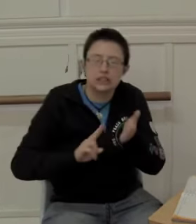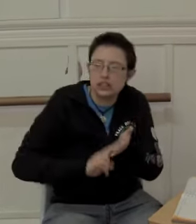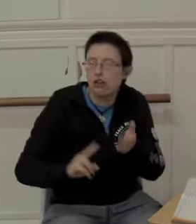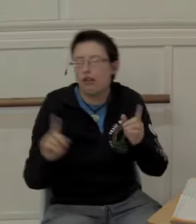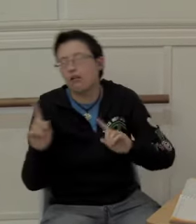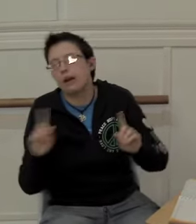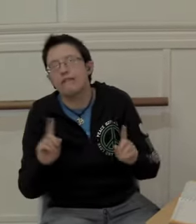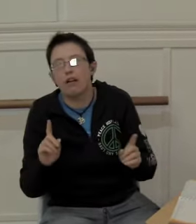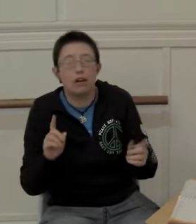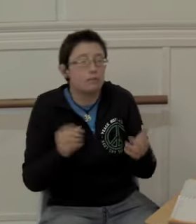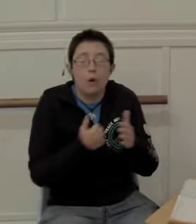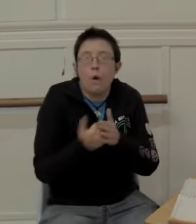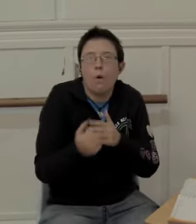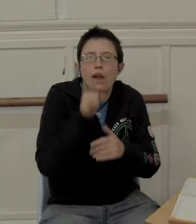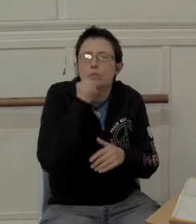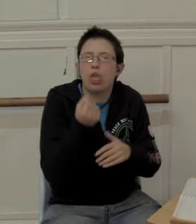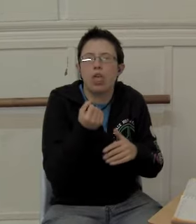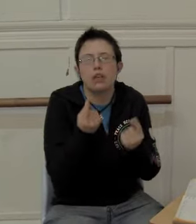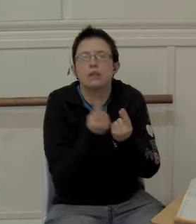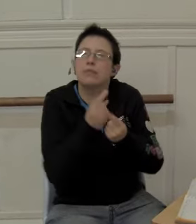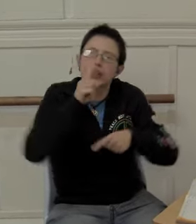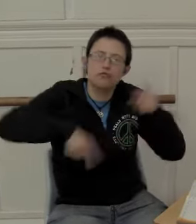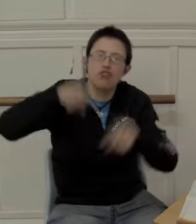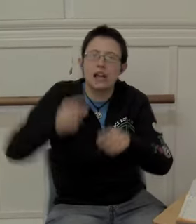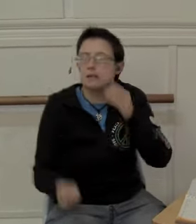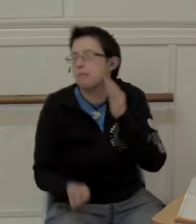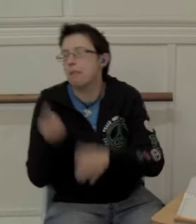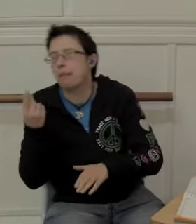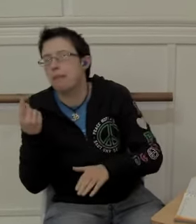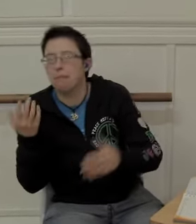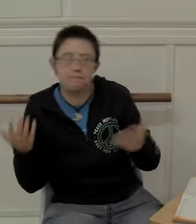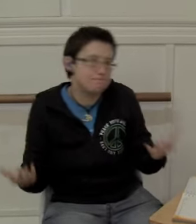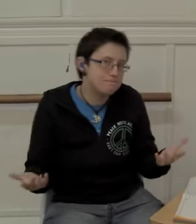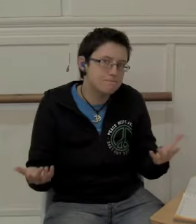Nature or whatever will always throw up something random